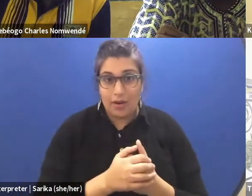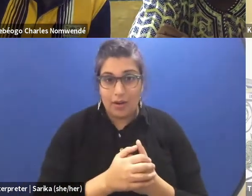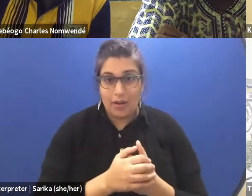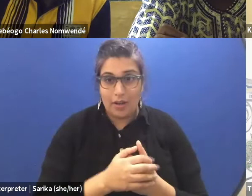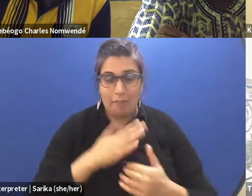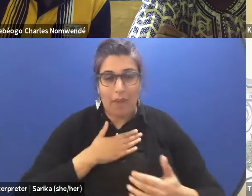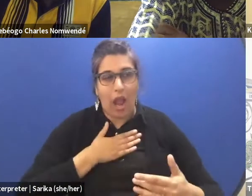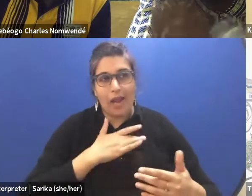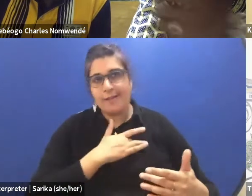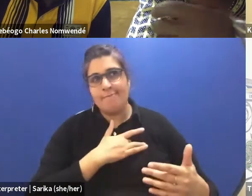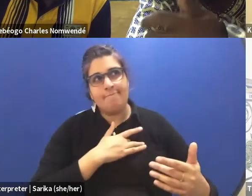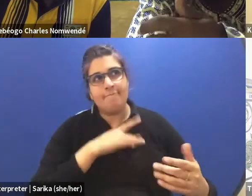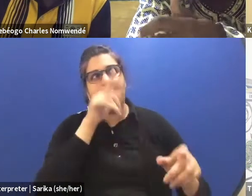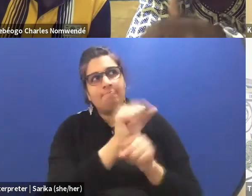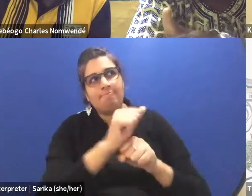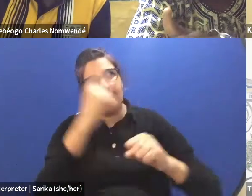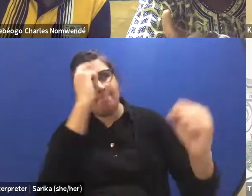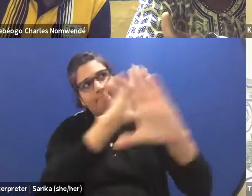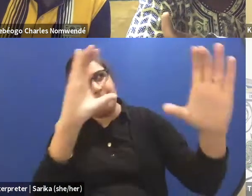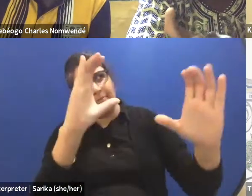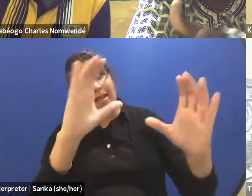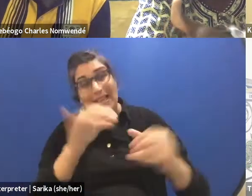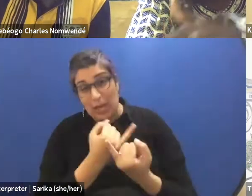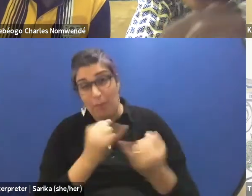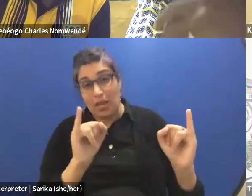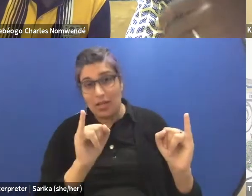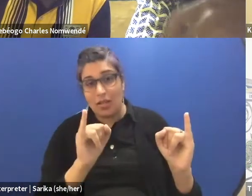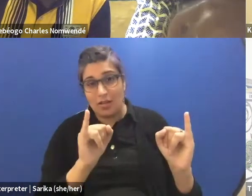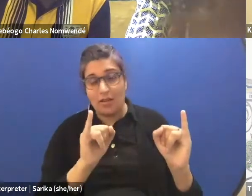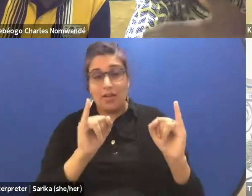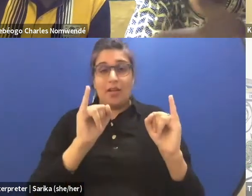The act with what I am working will be independent.